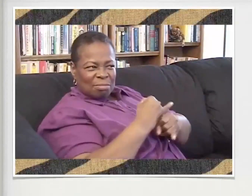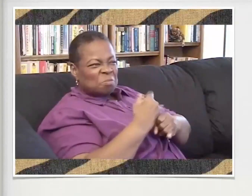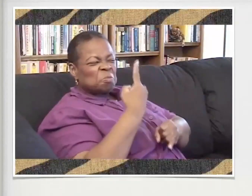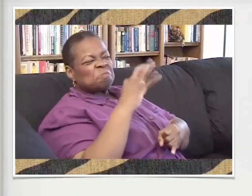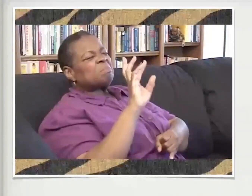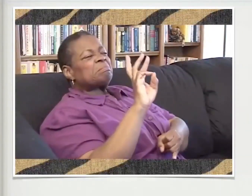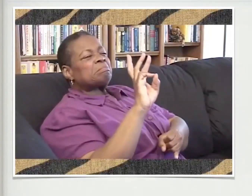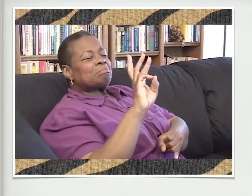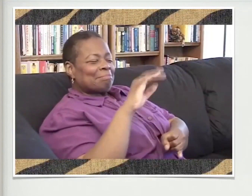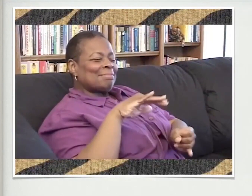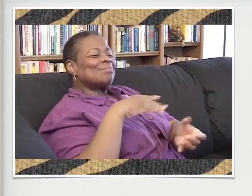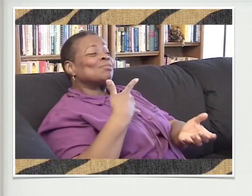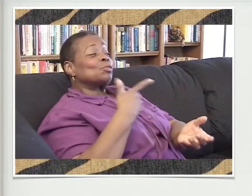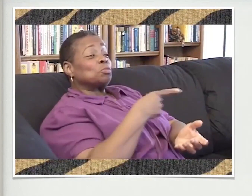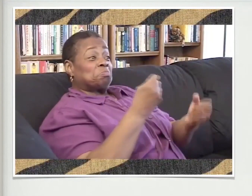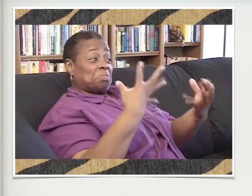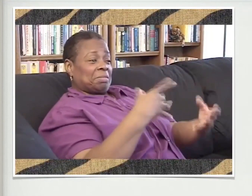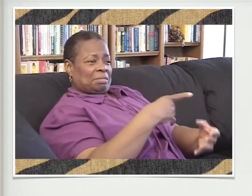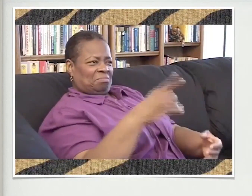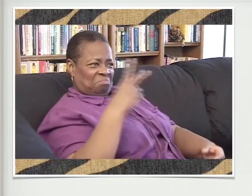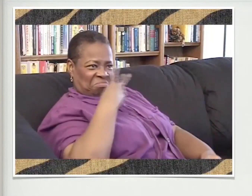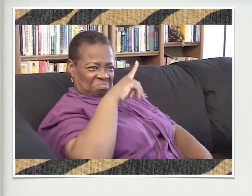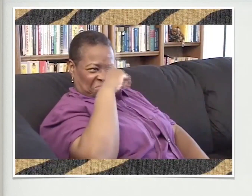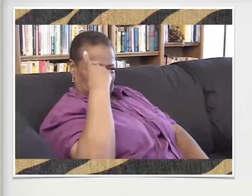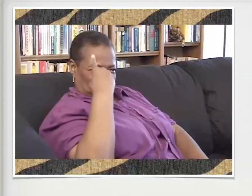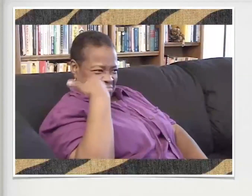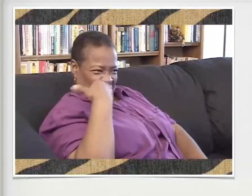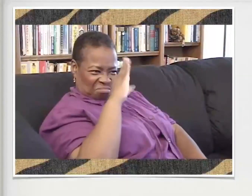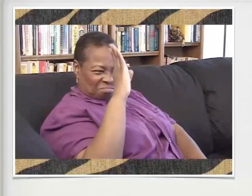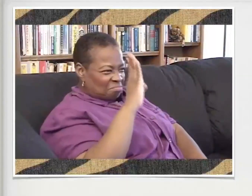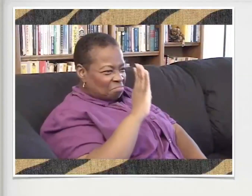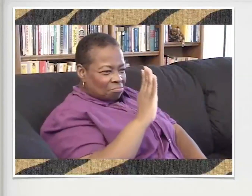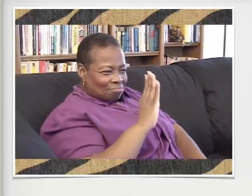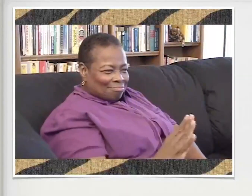of a few Black students, probably maybe six of us. And many of the students there had never